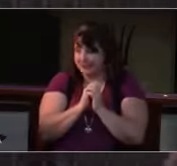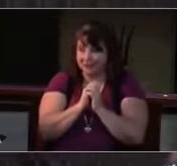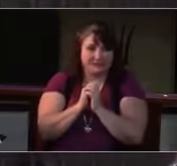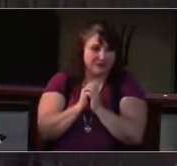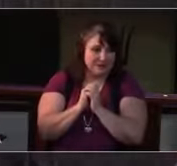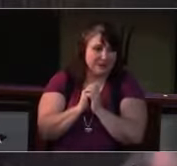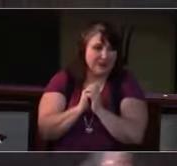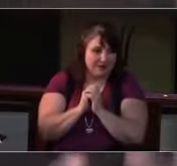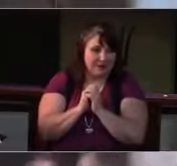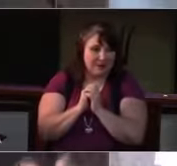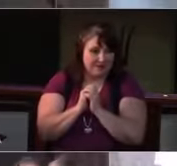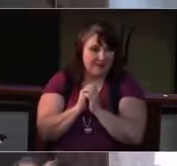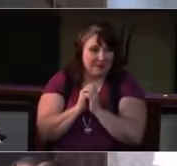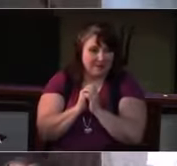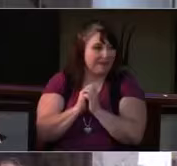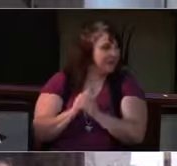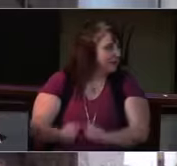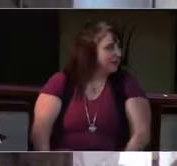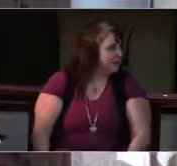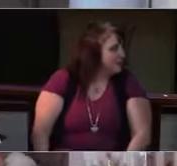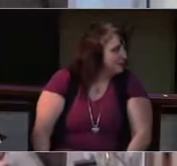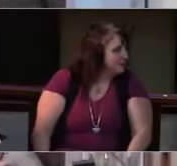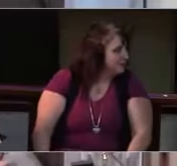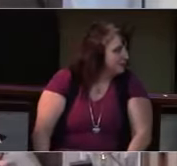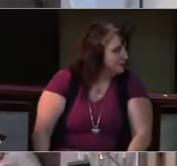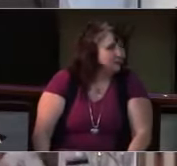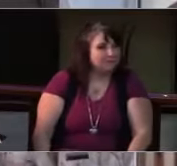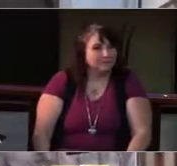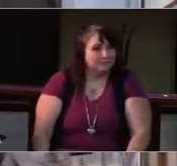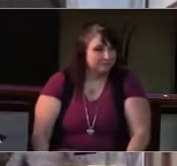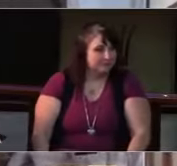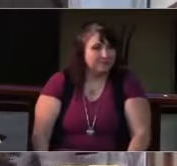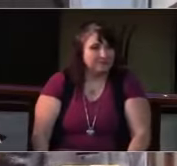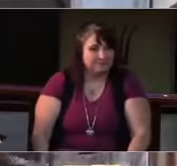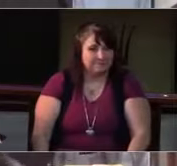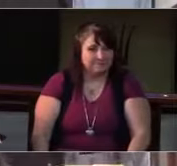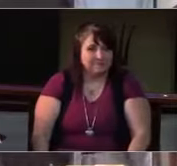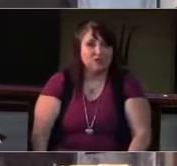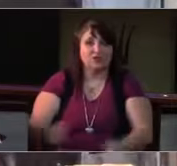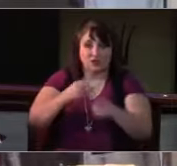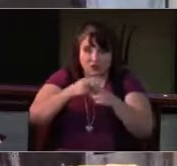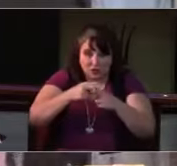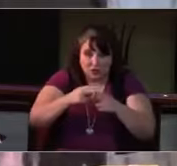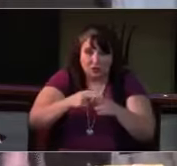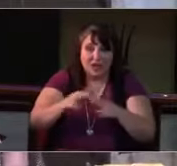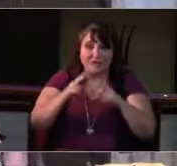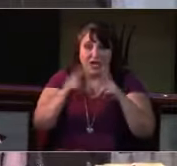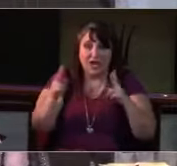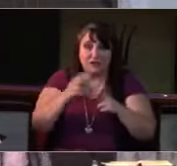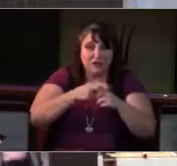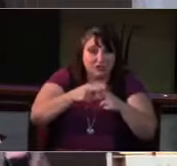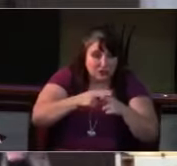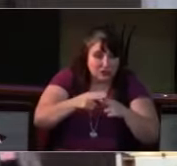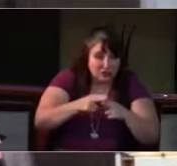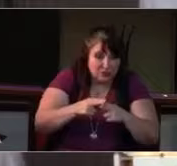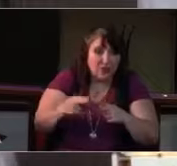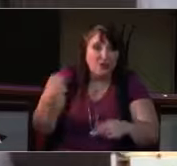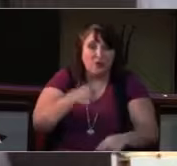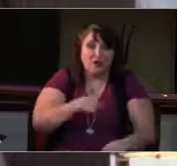really experience the grounding and the building that we can do in the name of Jesus...